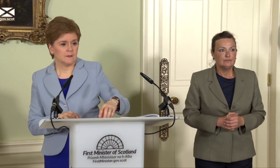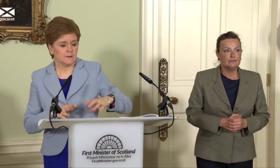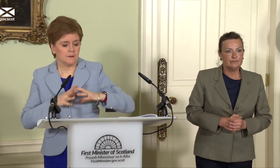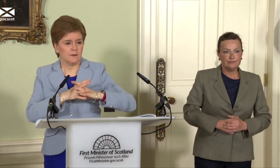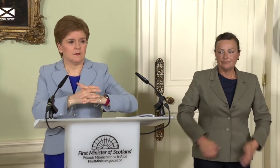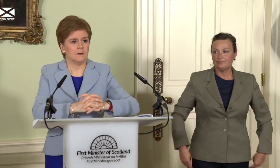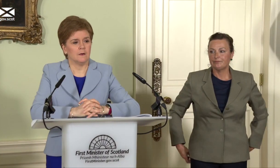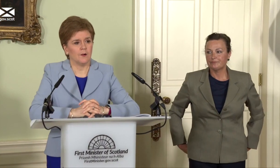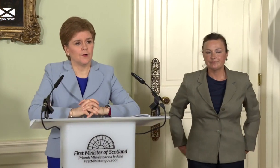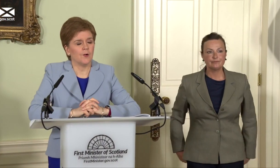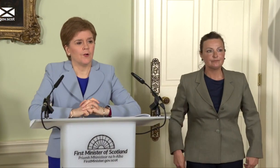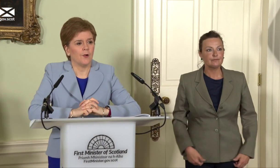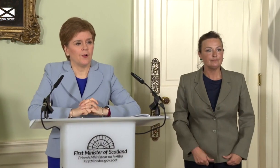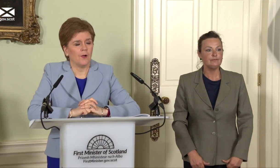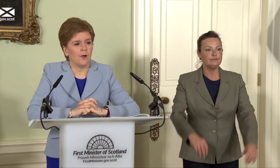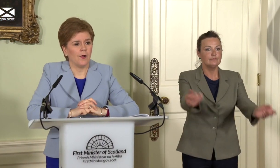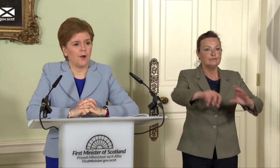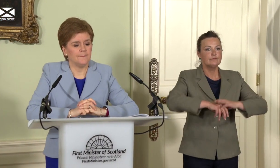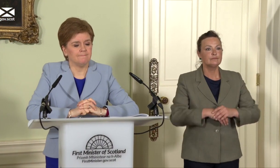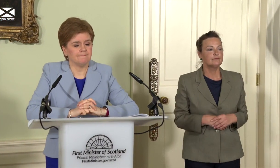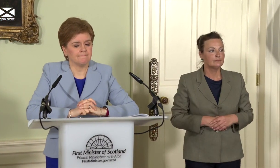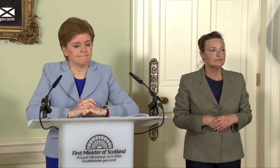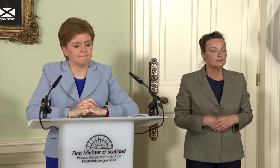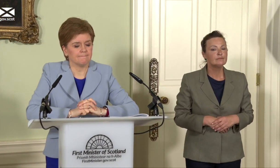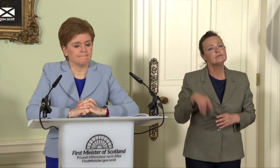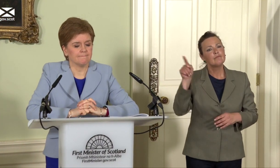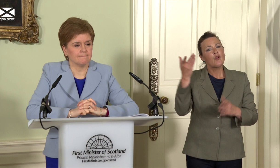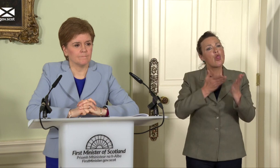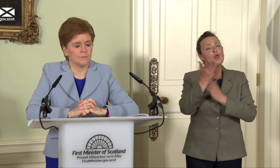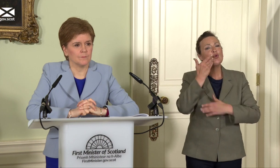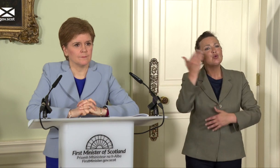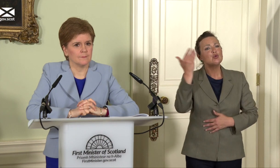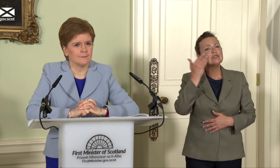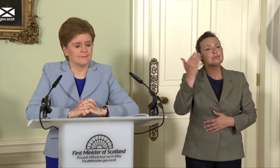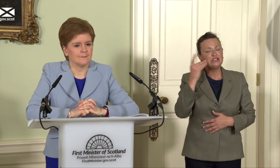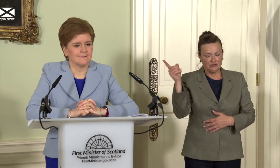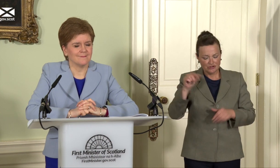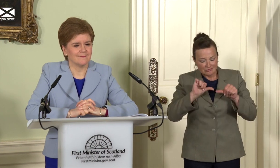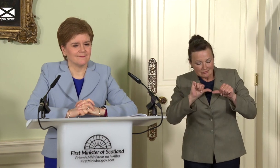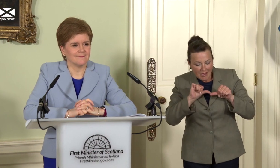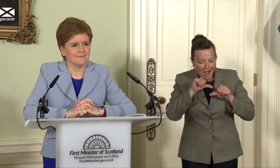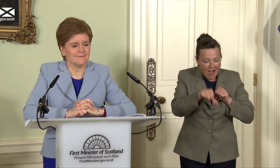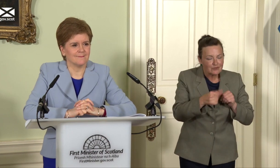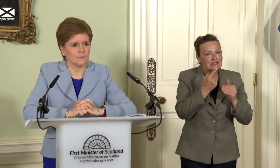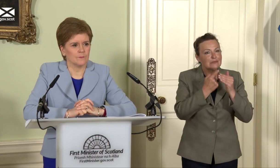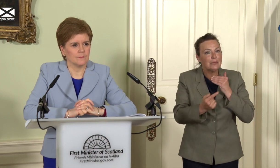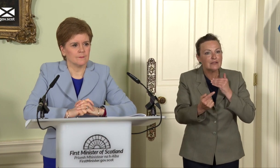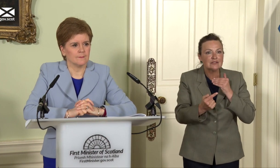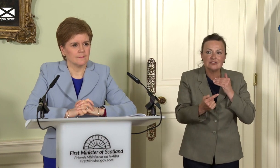During your speech, you said that improvements after independence weren’t guaranteed; how do you plan on persuading people that despite that fact,